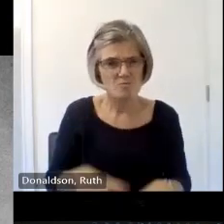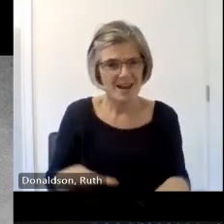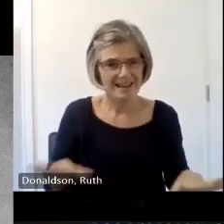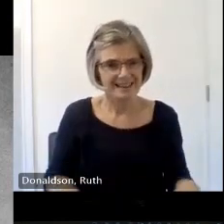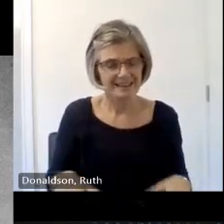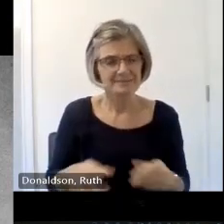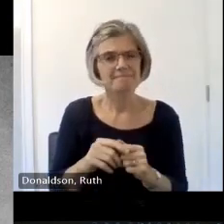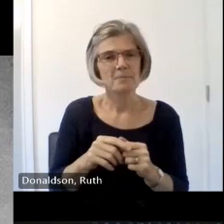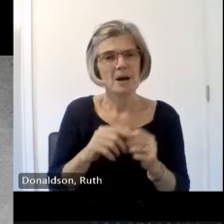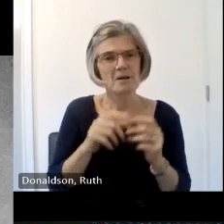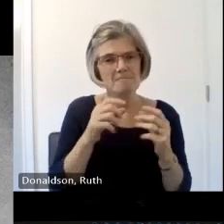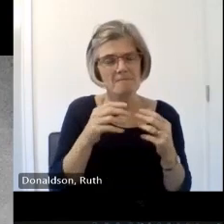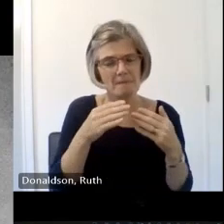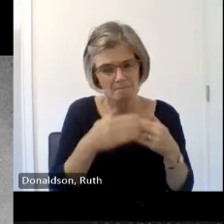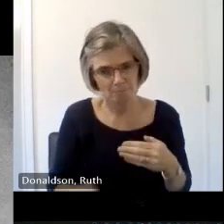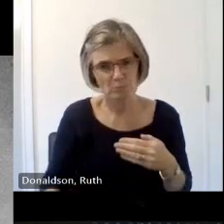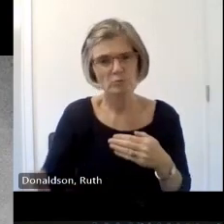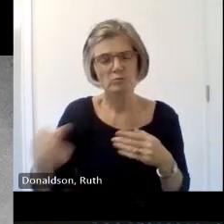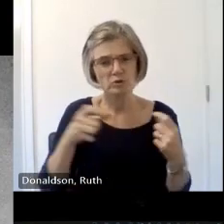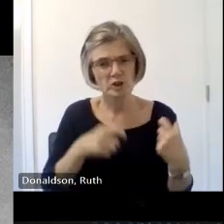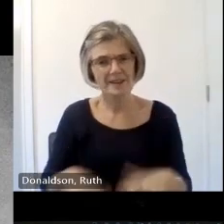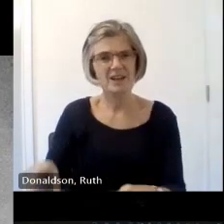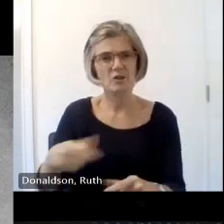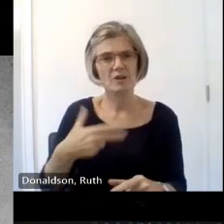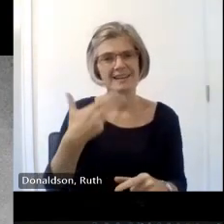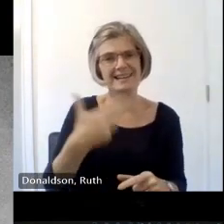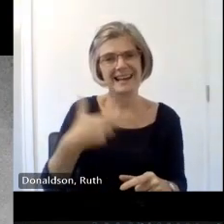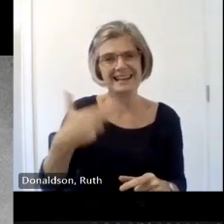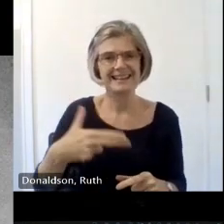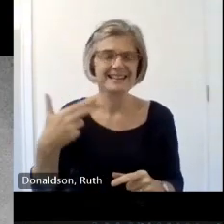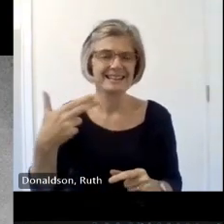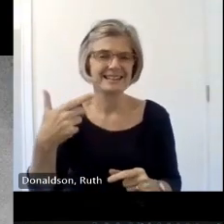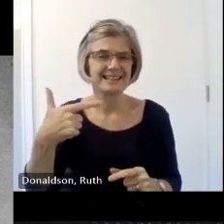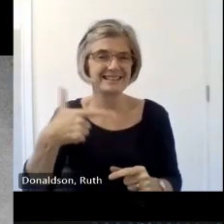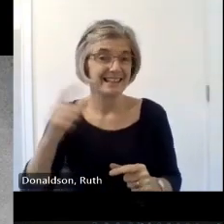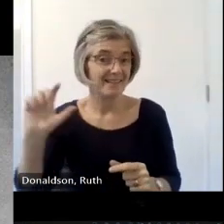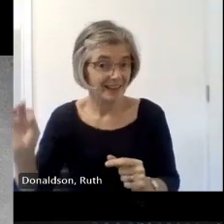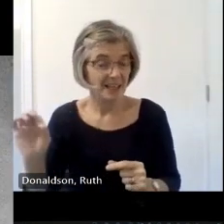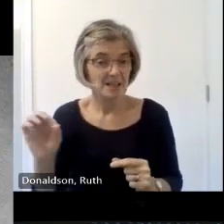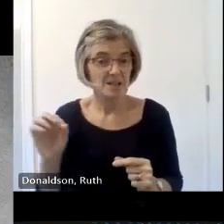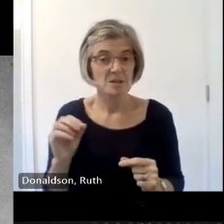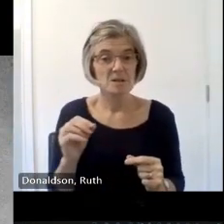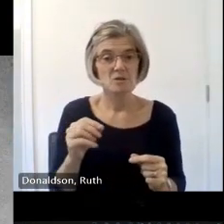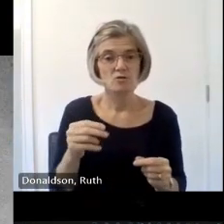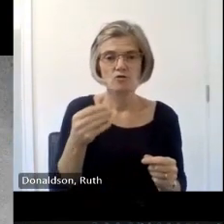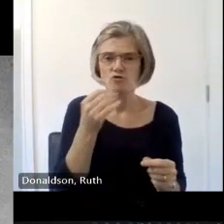well into the 70s uh they offered nutritious price cup menus to General Public they were incredibly